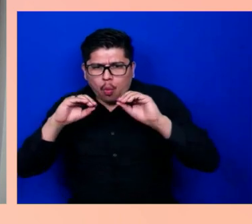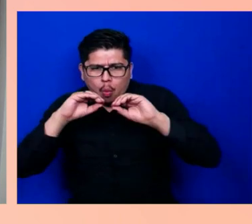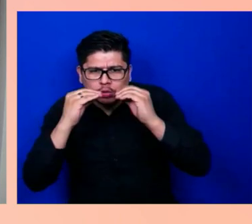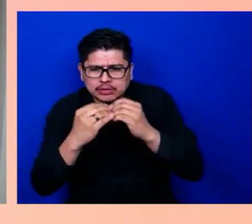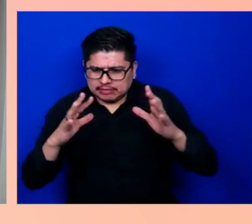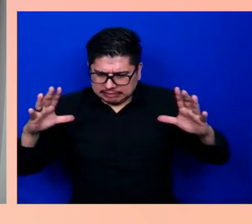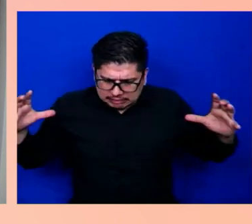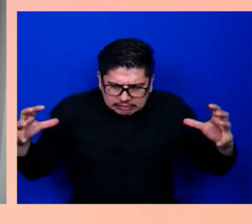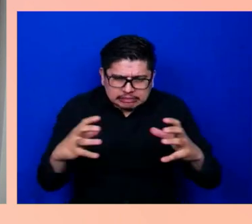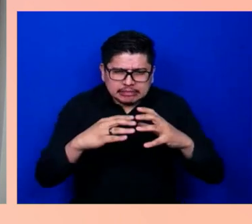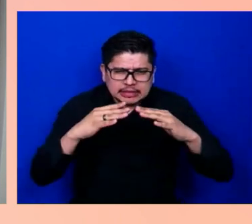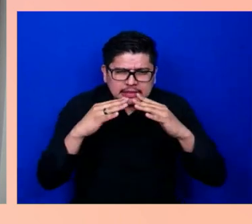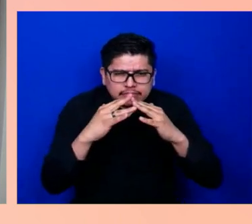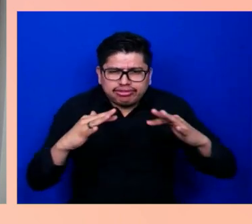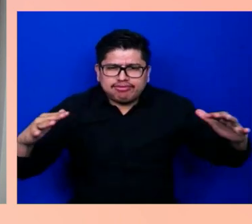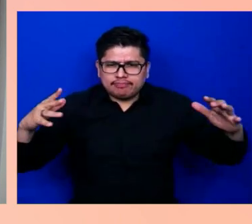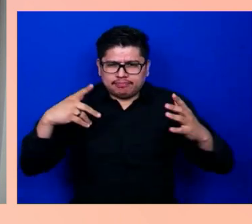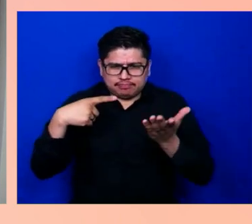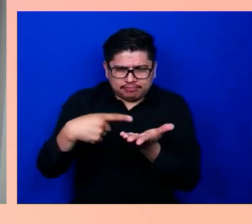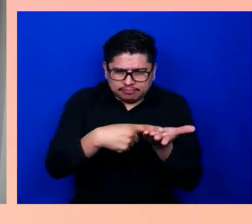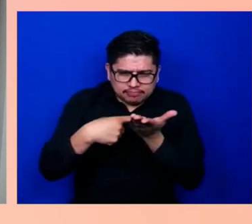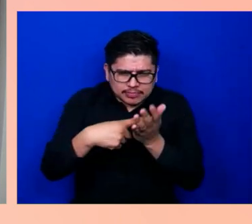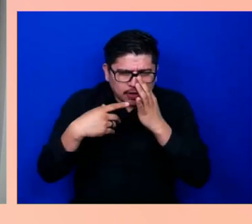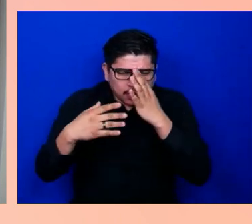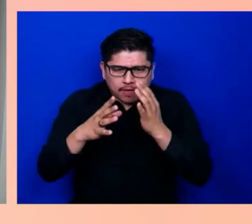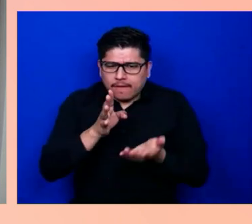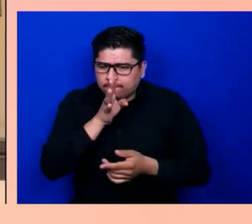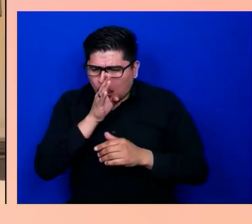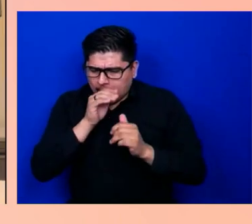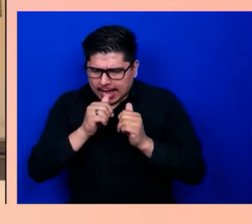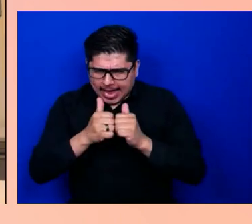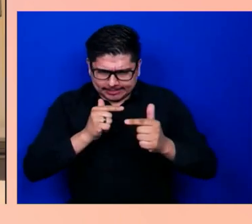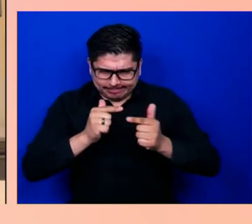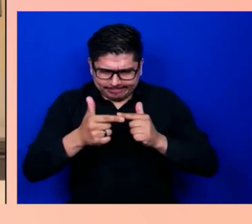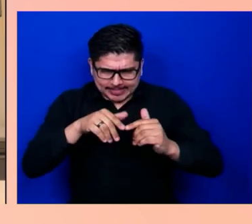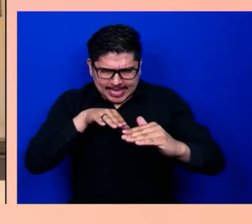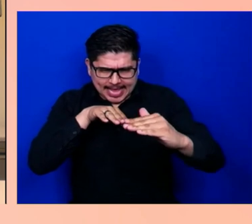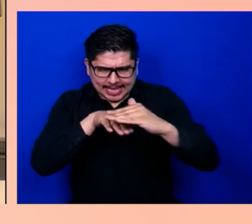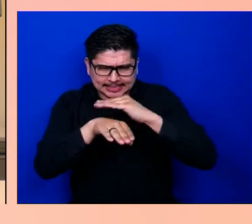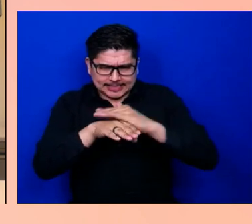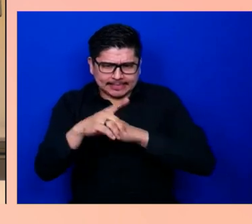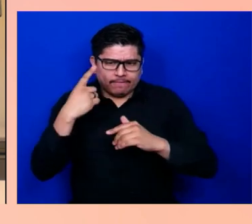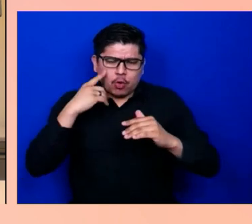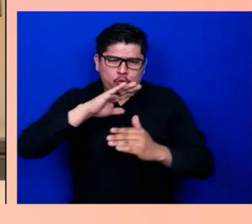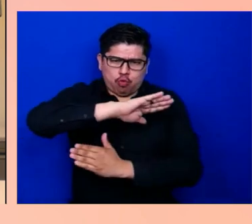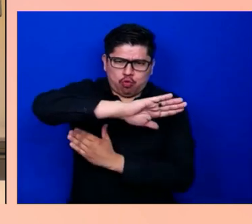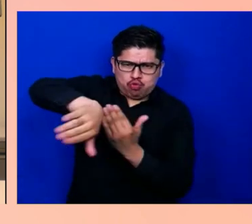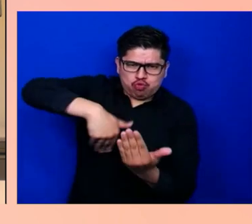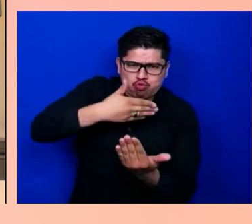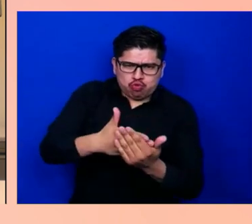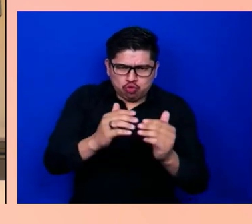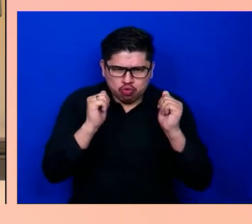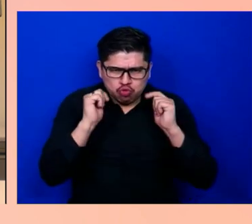spoken interfaces more accessible for everyone. My name is Mark Hasegawa-Johnson. I'm a William L. Everitt faculty